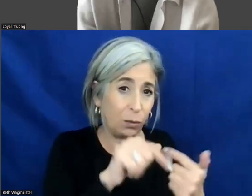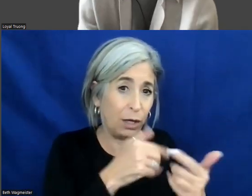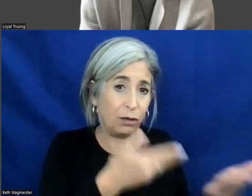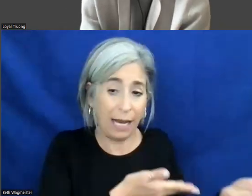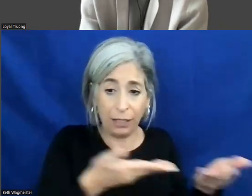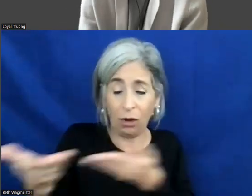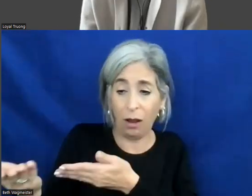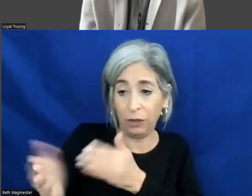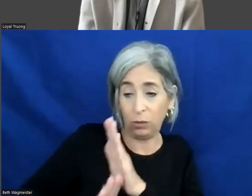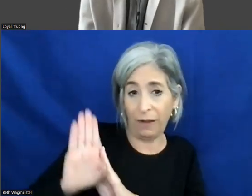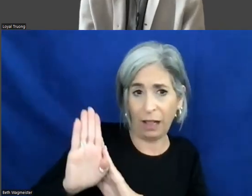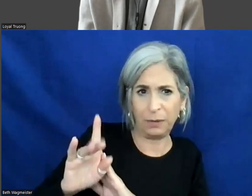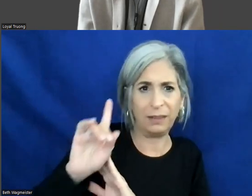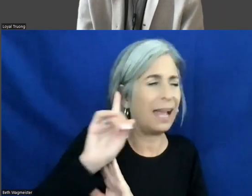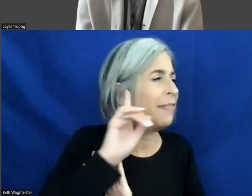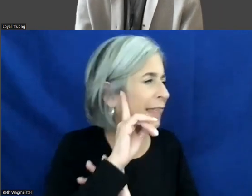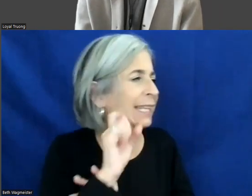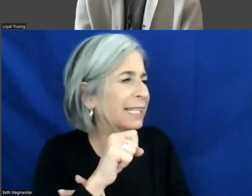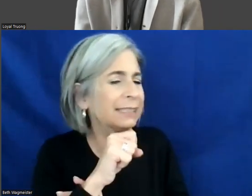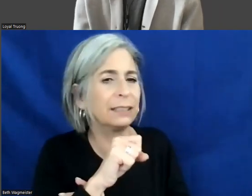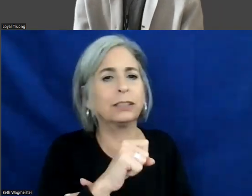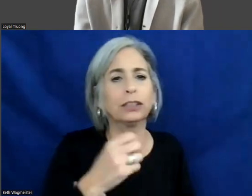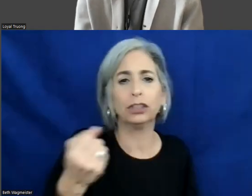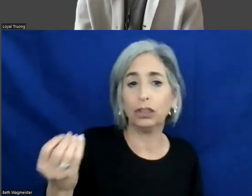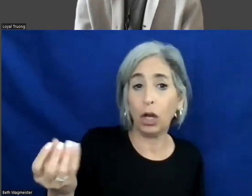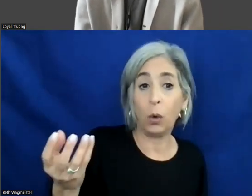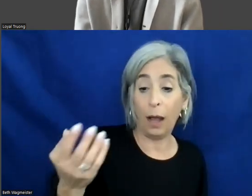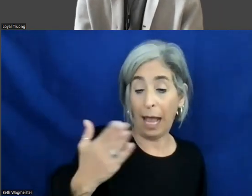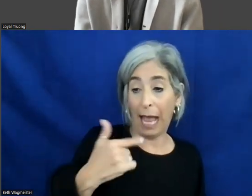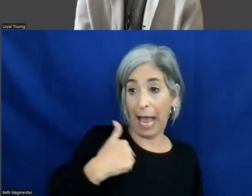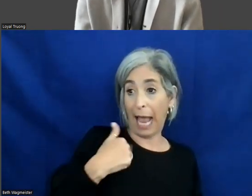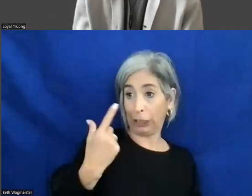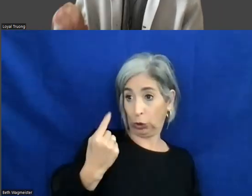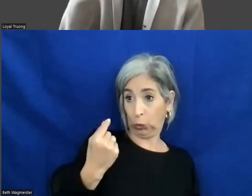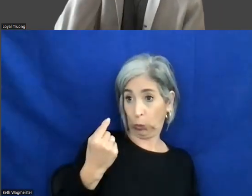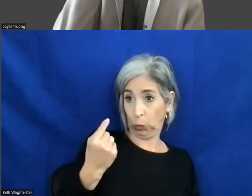That's what it sounds like, yes. >> SANIYA YADAV: So, what I like to do, I use this